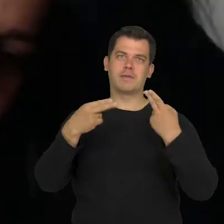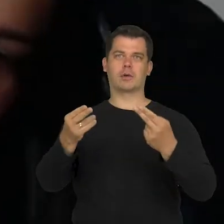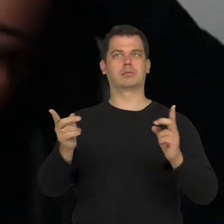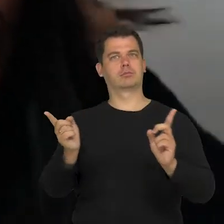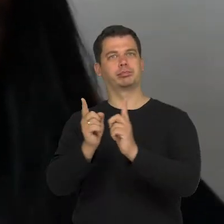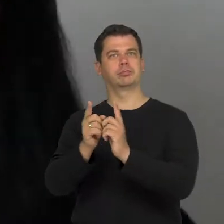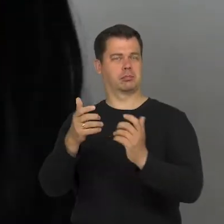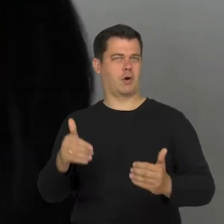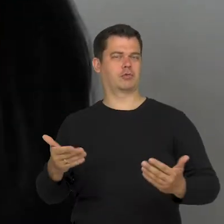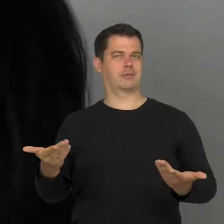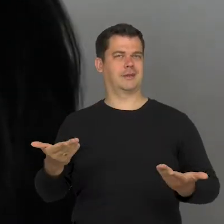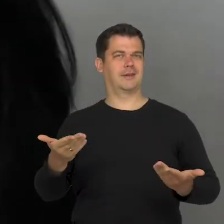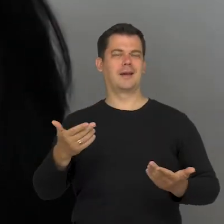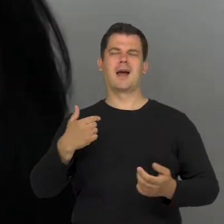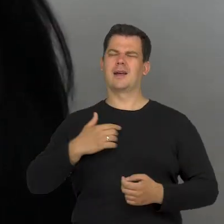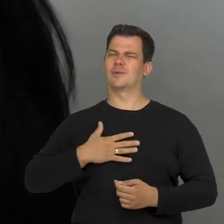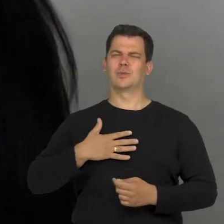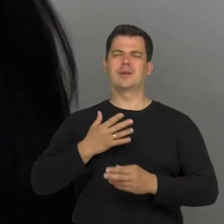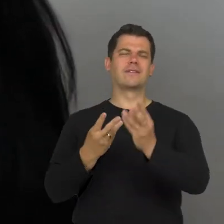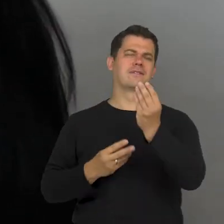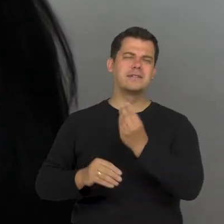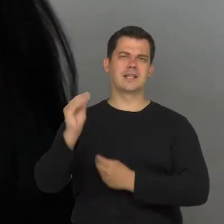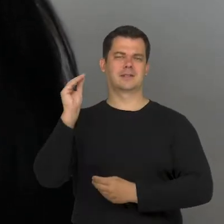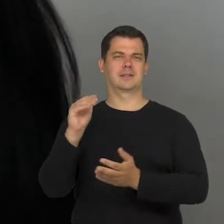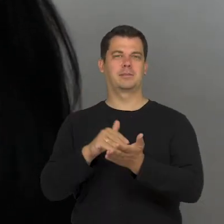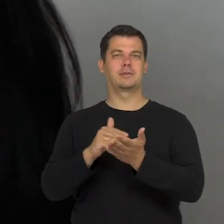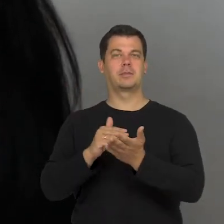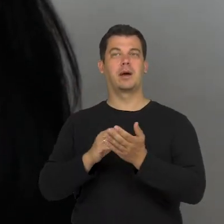However, I think, that the more free spaces we have,